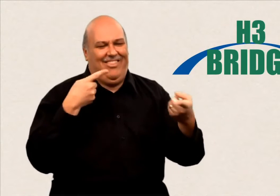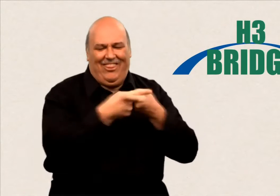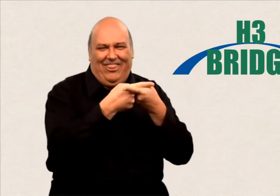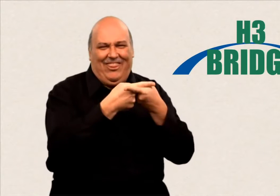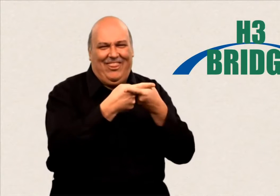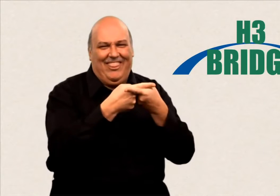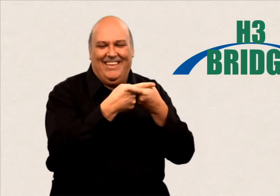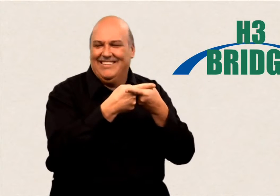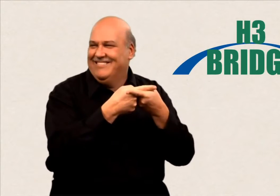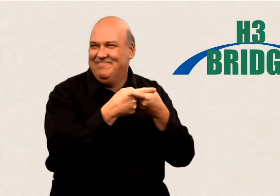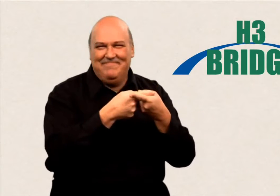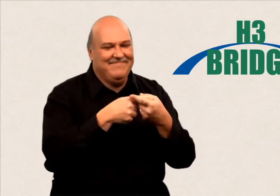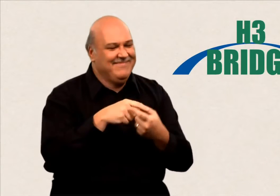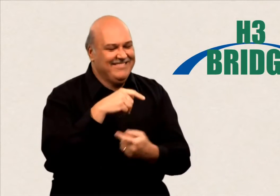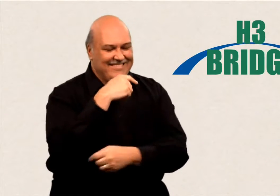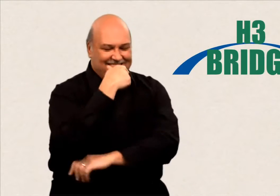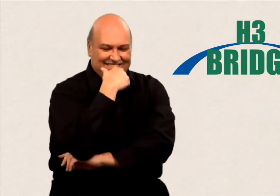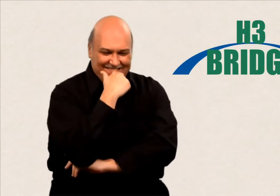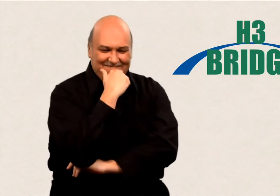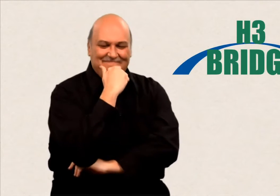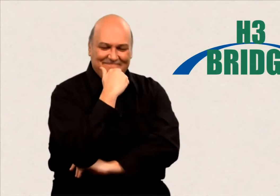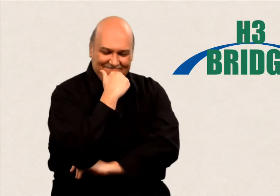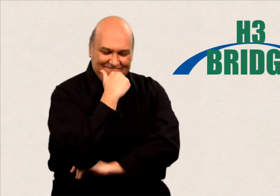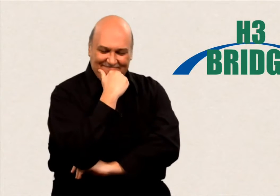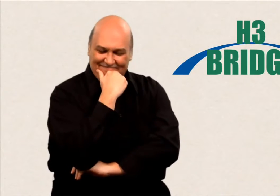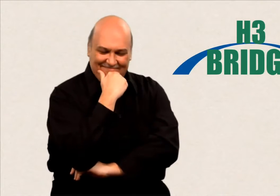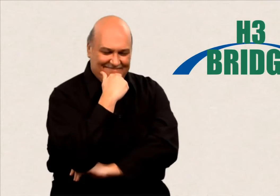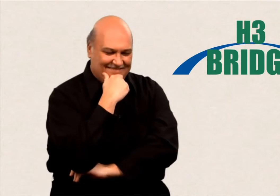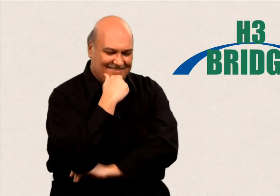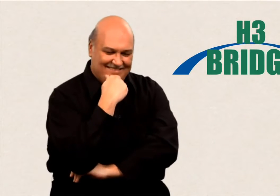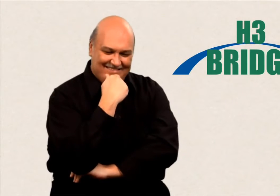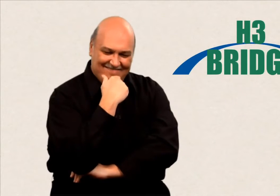Join me as we explore cultural differences between Deaf and hearing people.